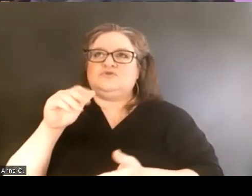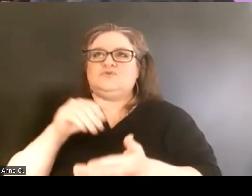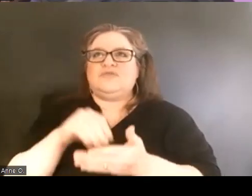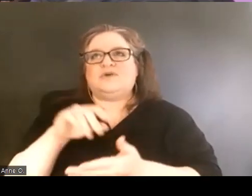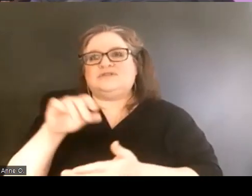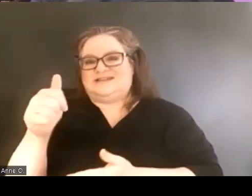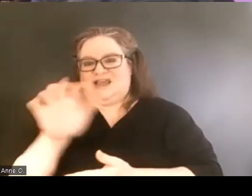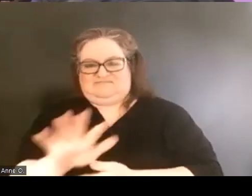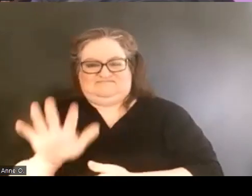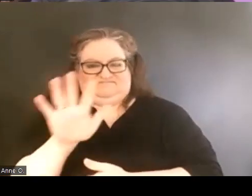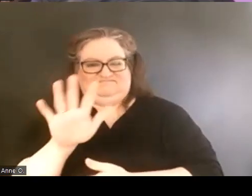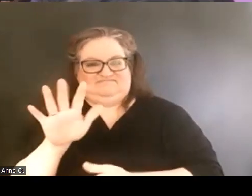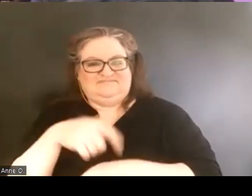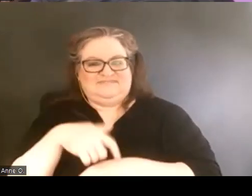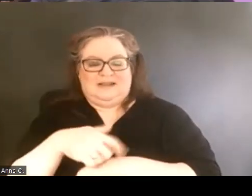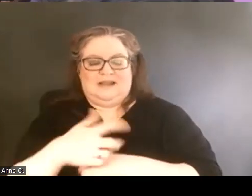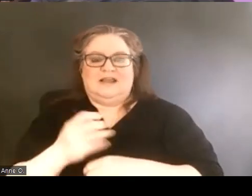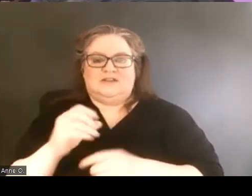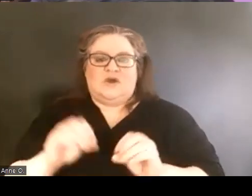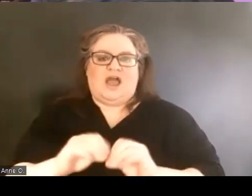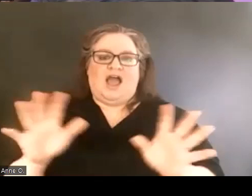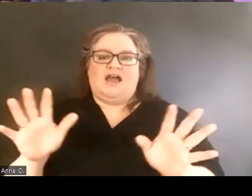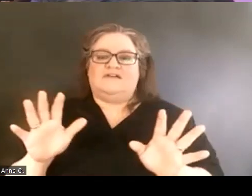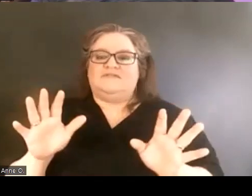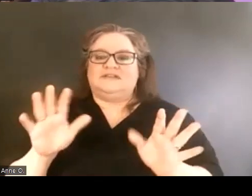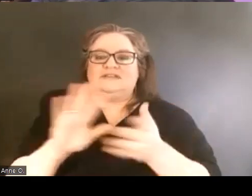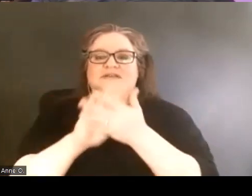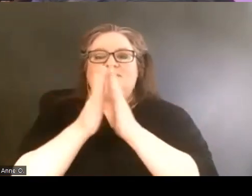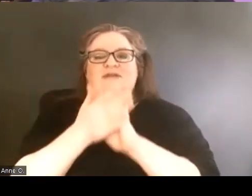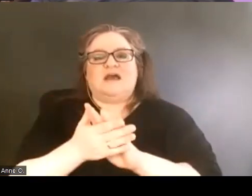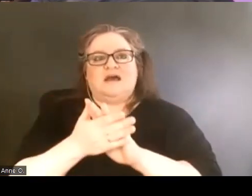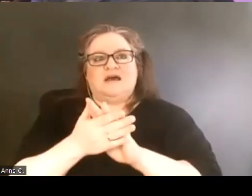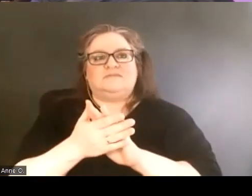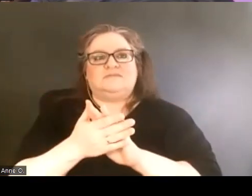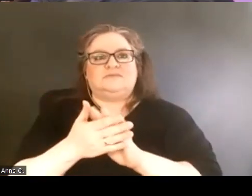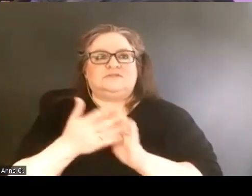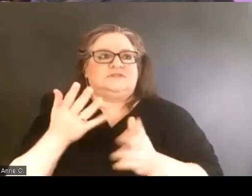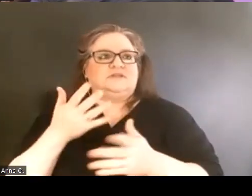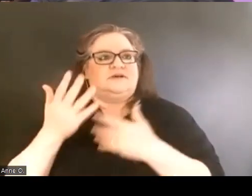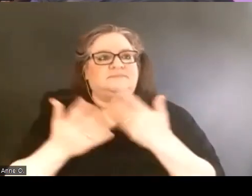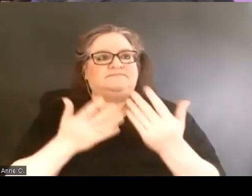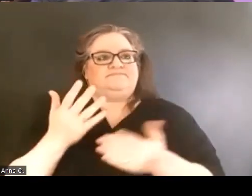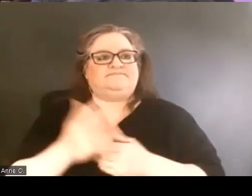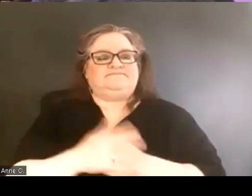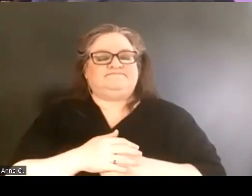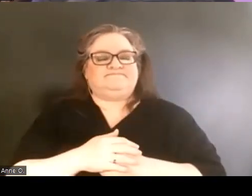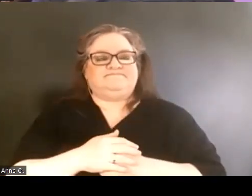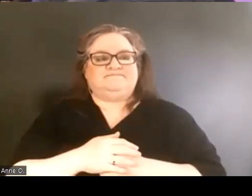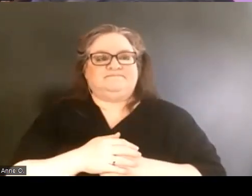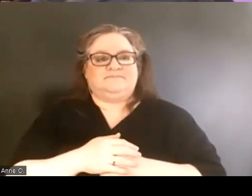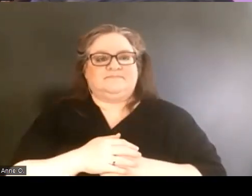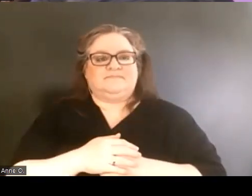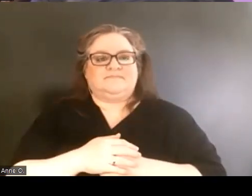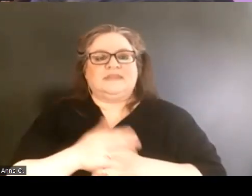So obviously you start getting into, we're getting into section 508,